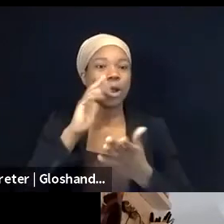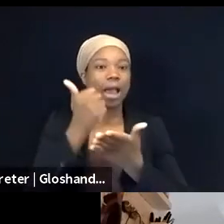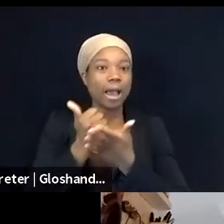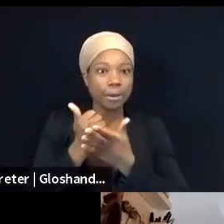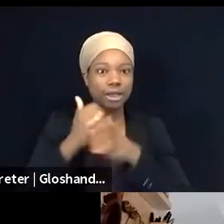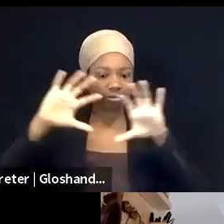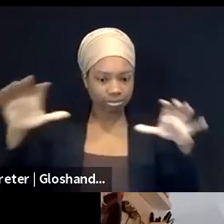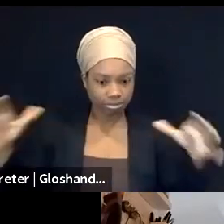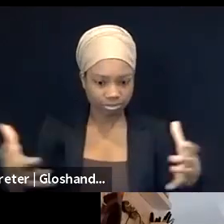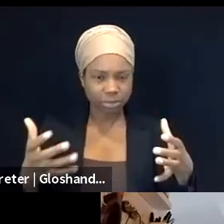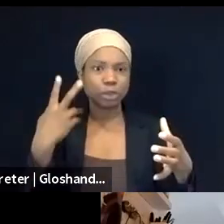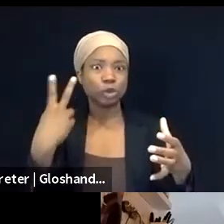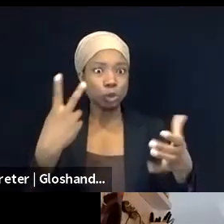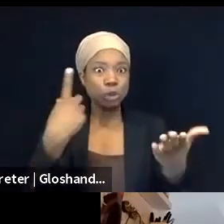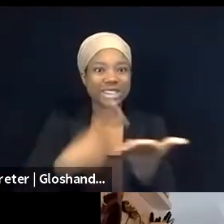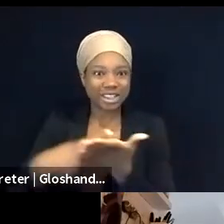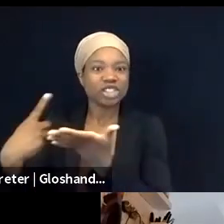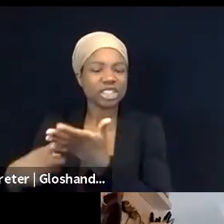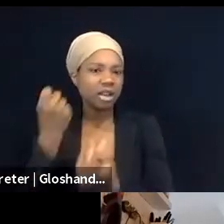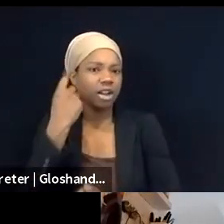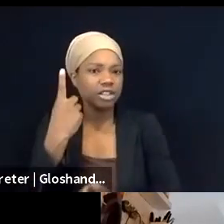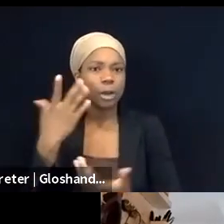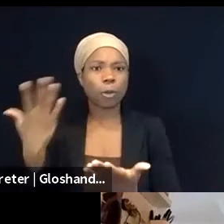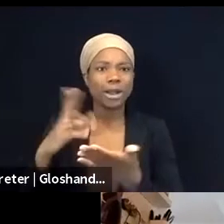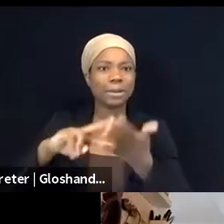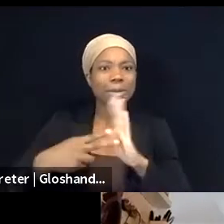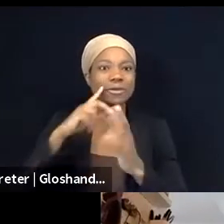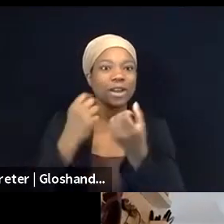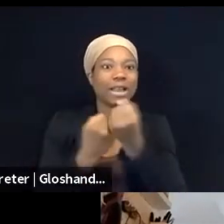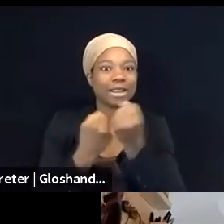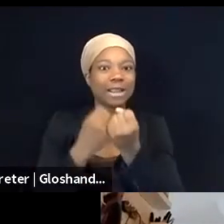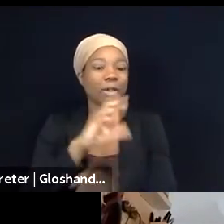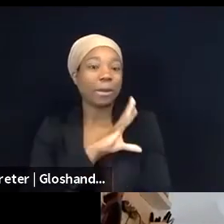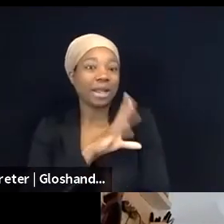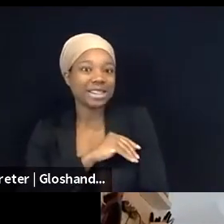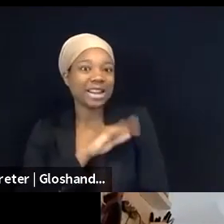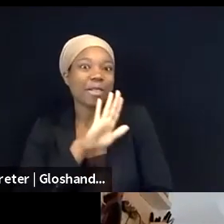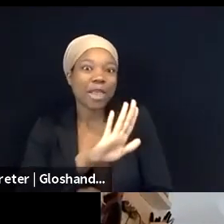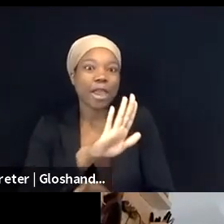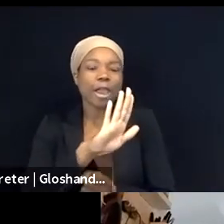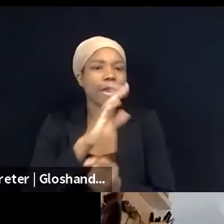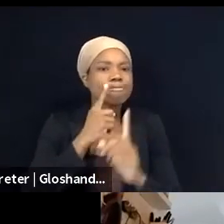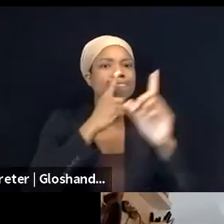for the Palestinian cause, for Palestinians themselves, and the many ways we're seeking to, you know,